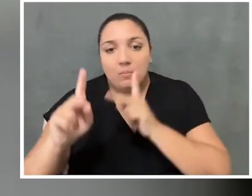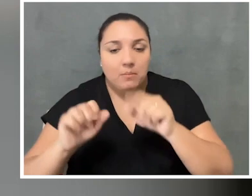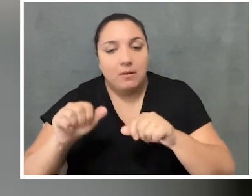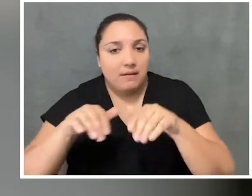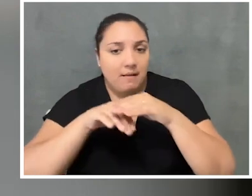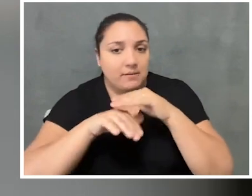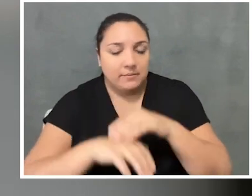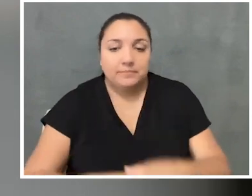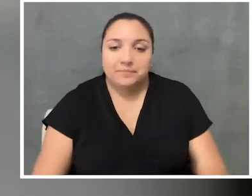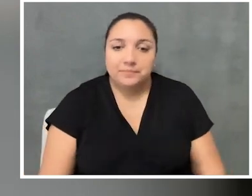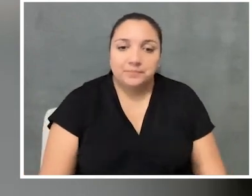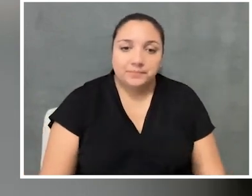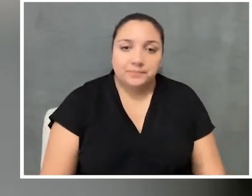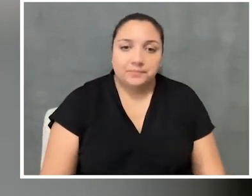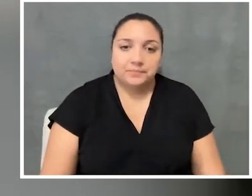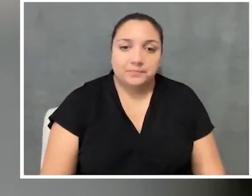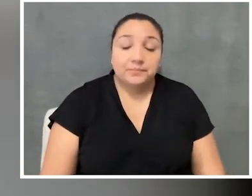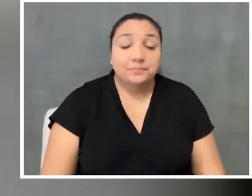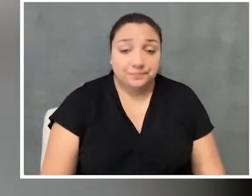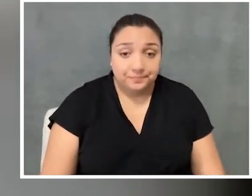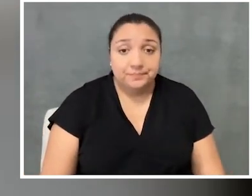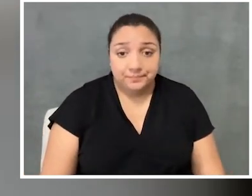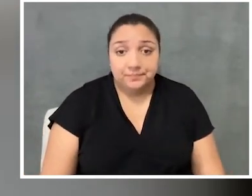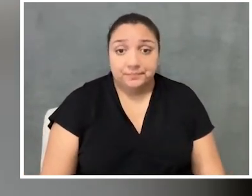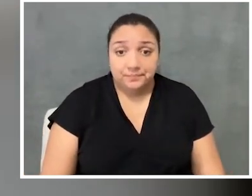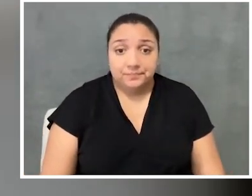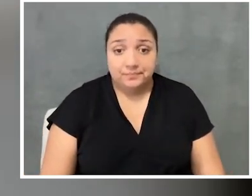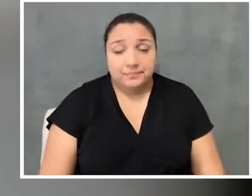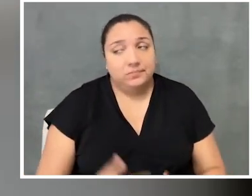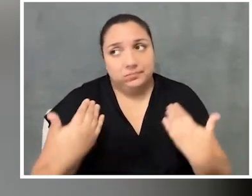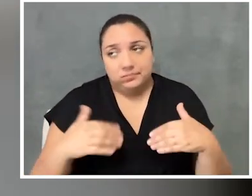Yeah, I think this is like, a really complex question.